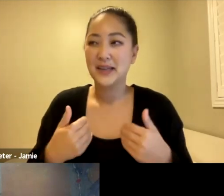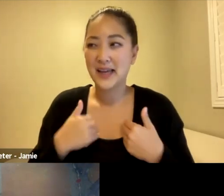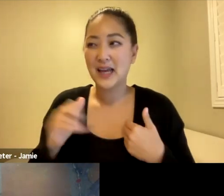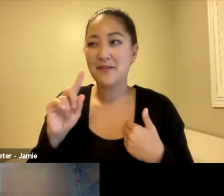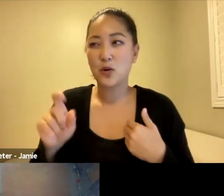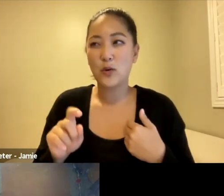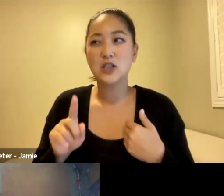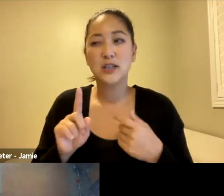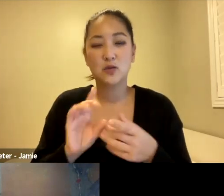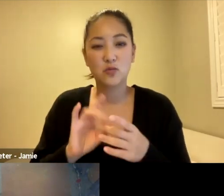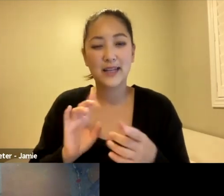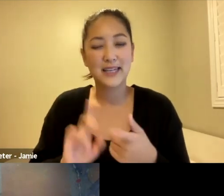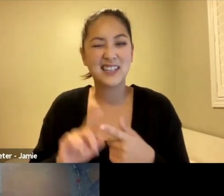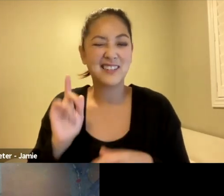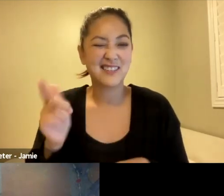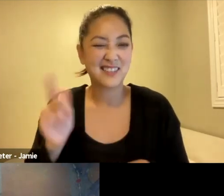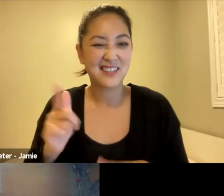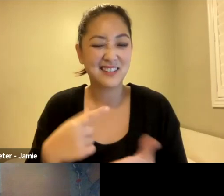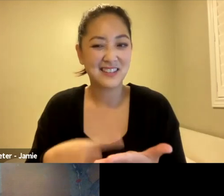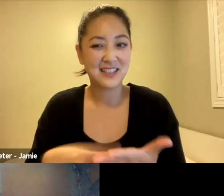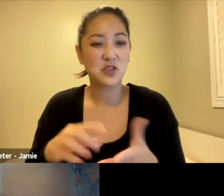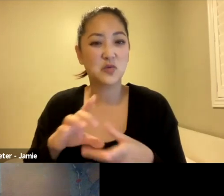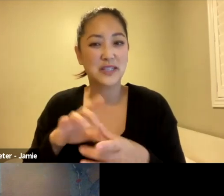and the timing of you arriving and just what unfolded